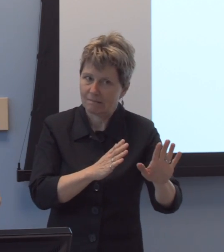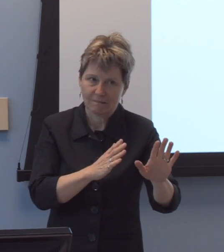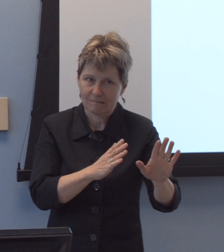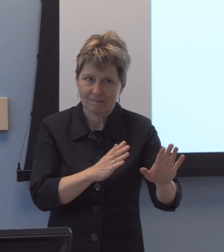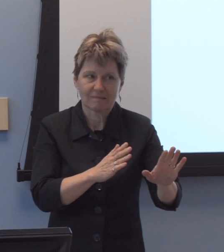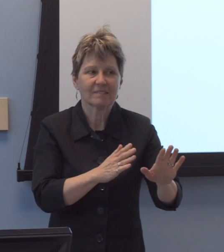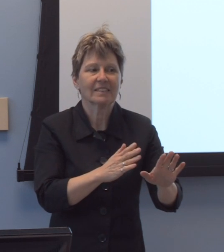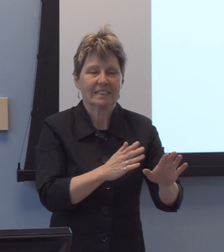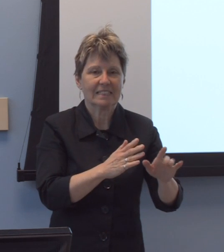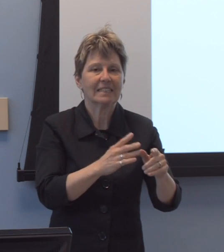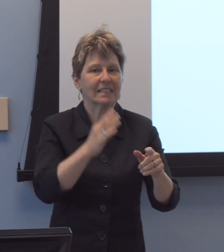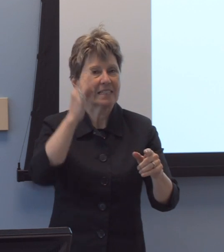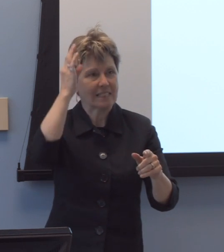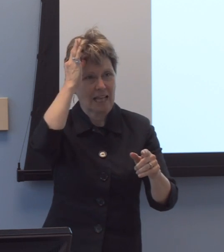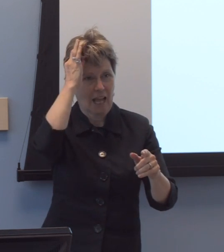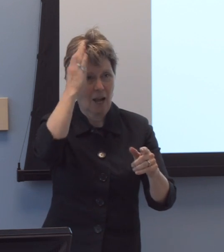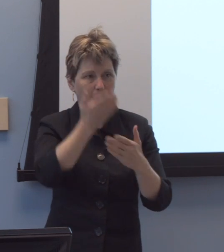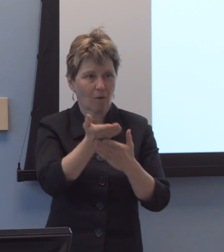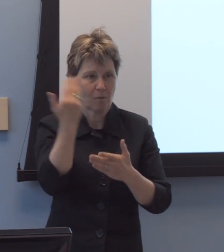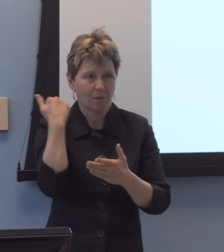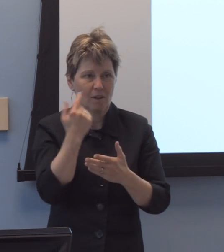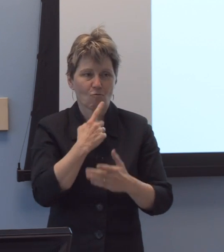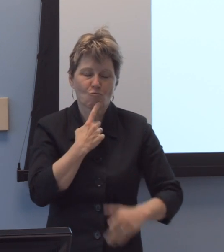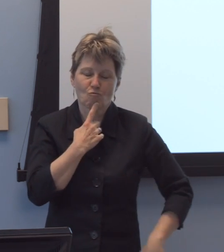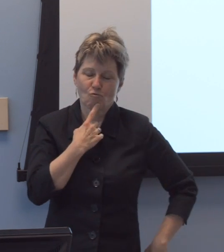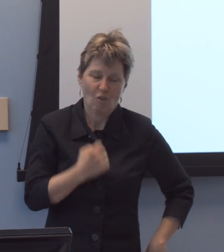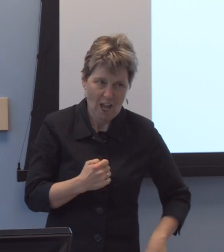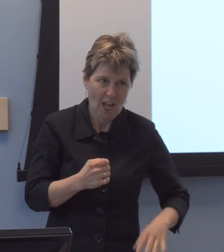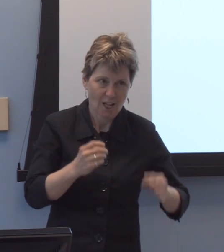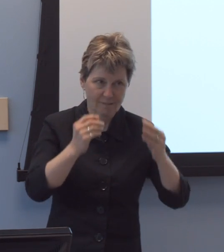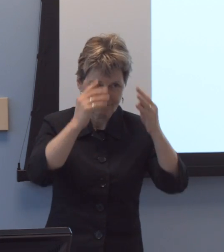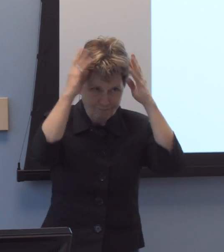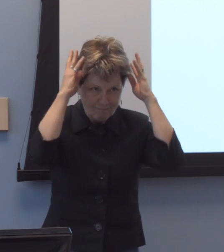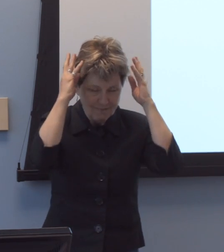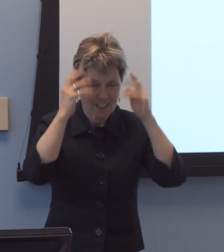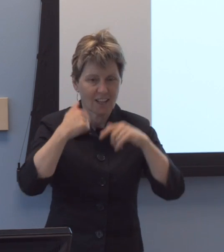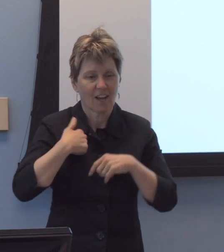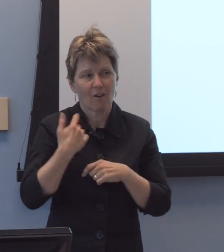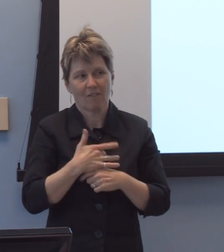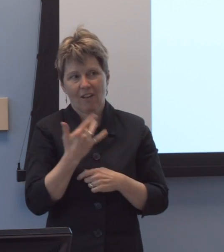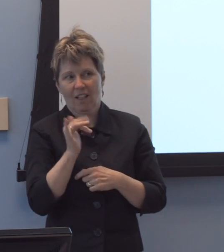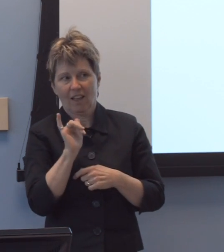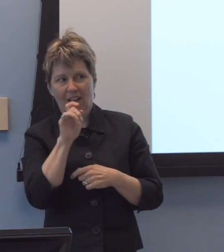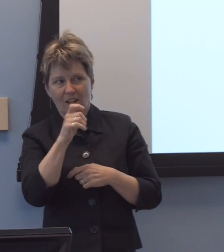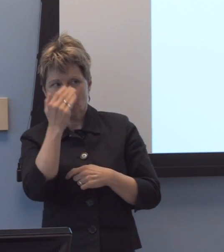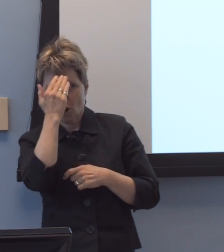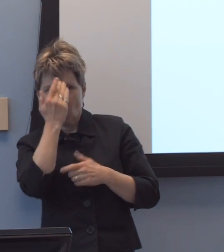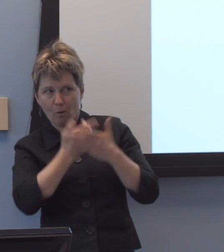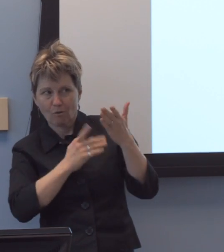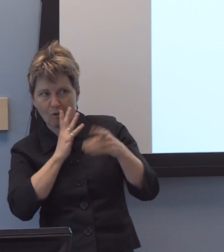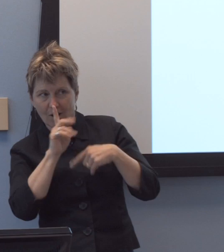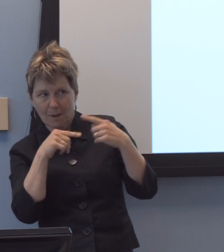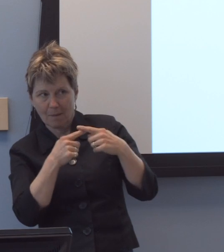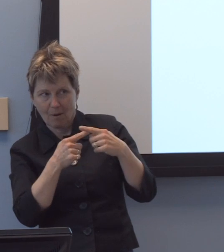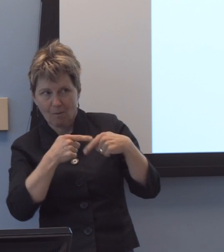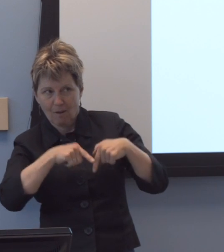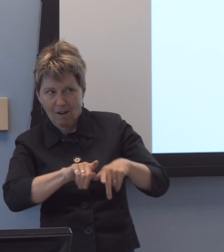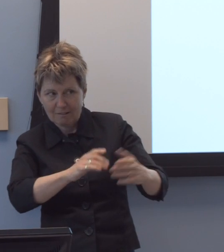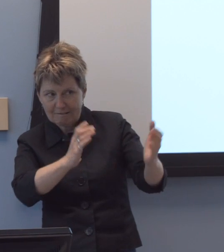and, um, and, uh, I always felt like I-I had to know what I speaking of when I had a conversation with Tim.